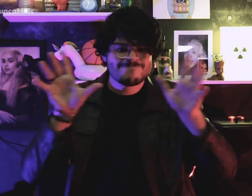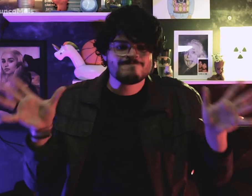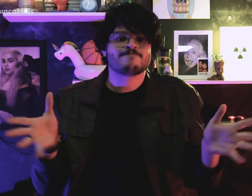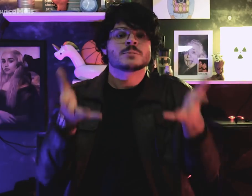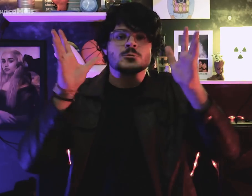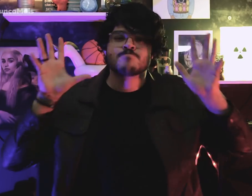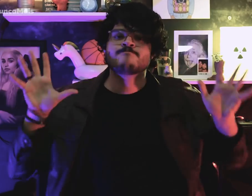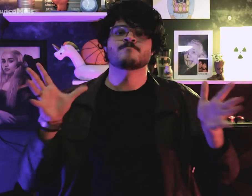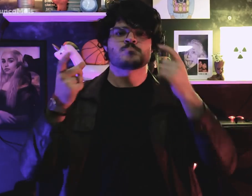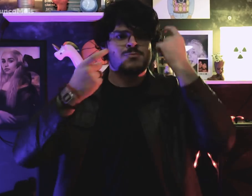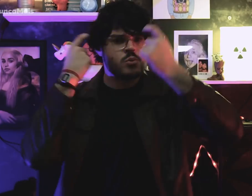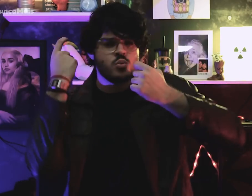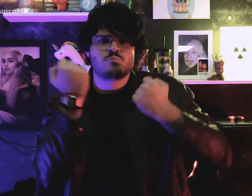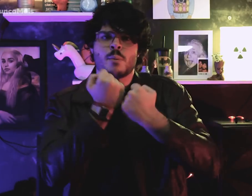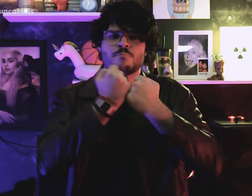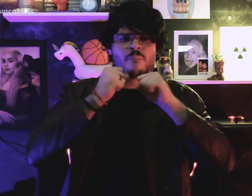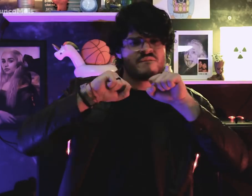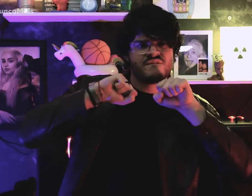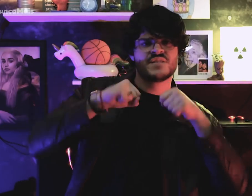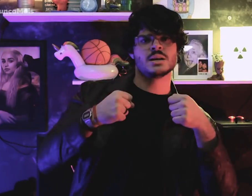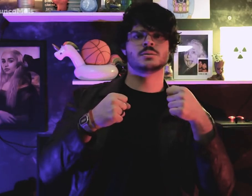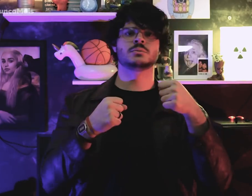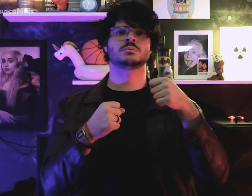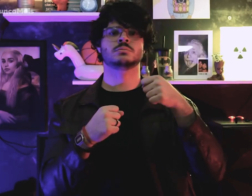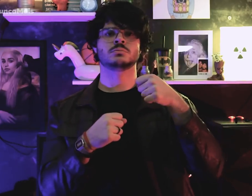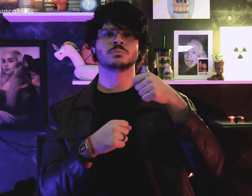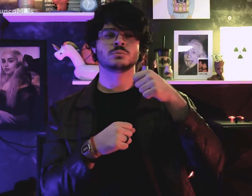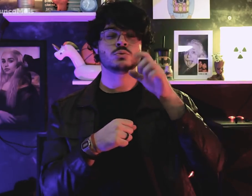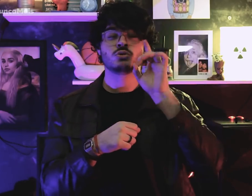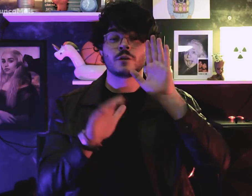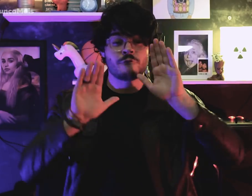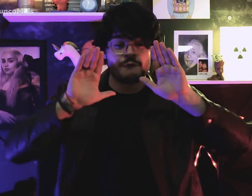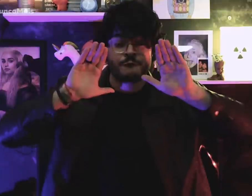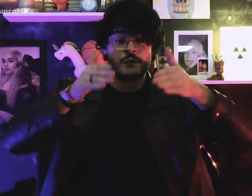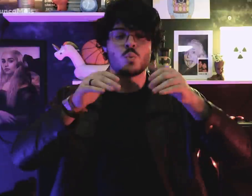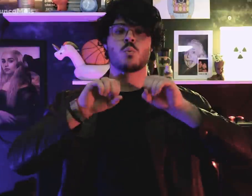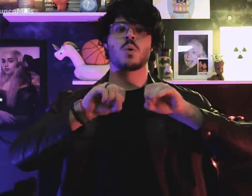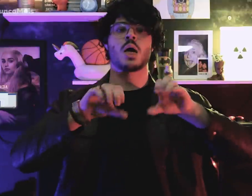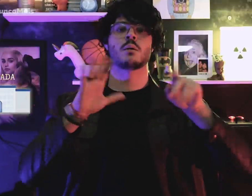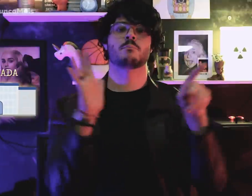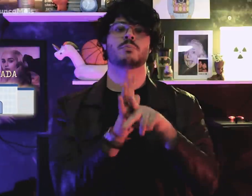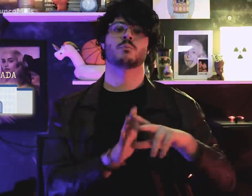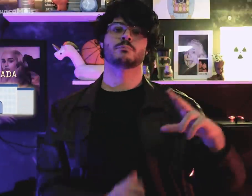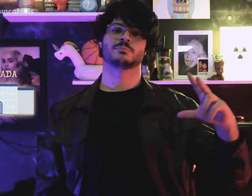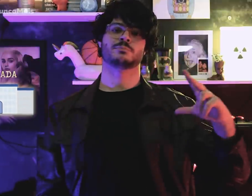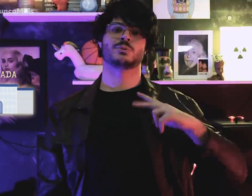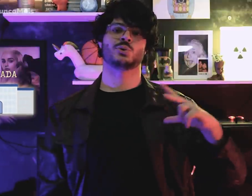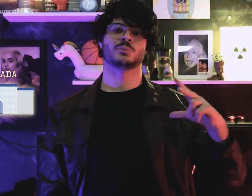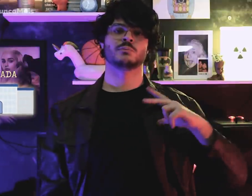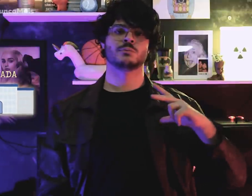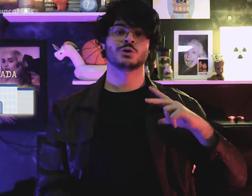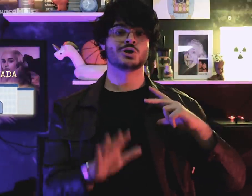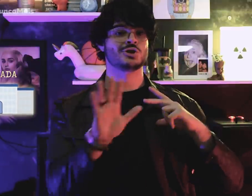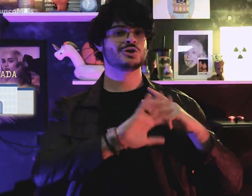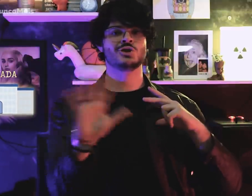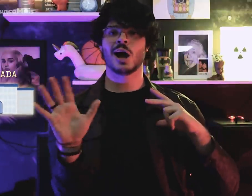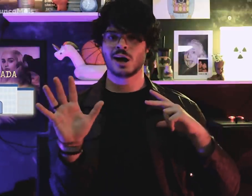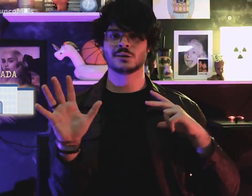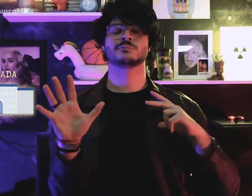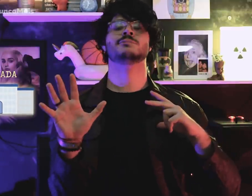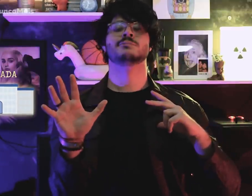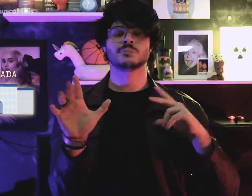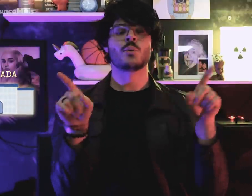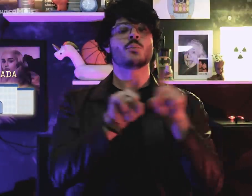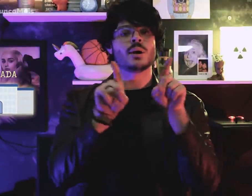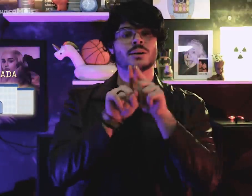Encouraging private education,